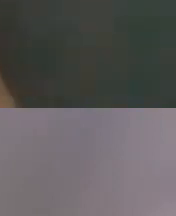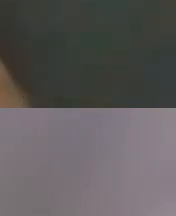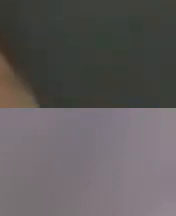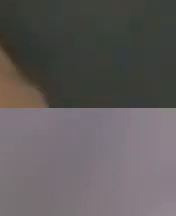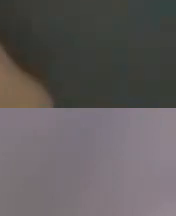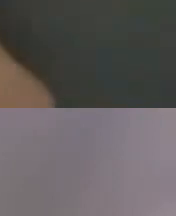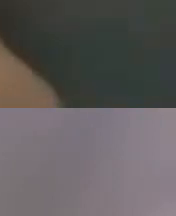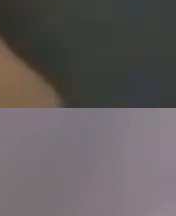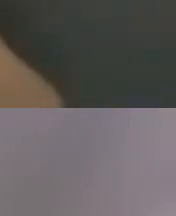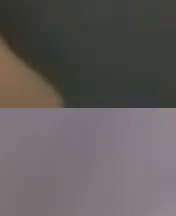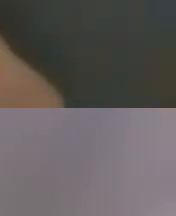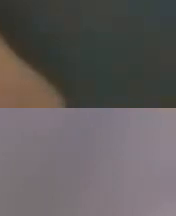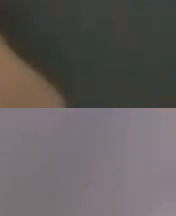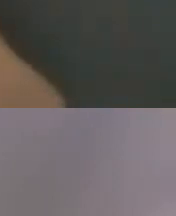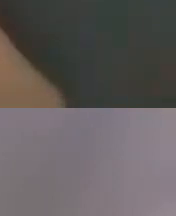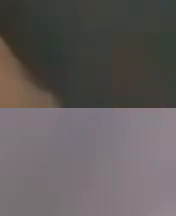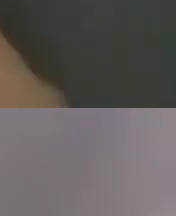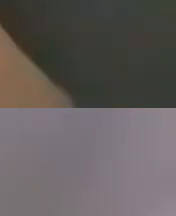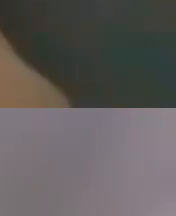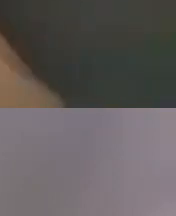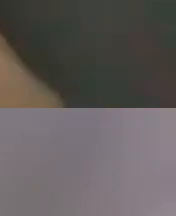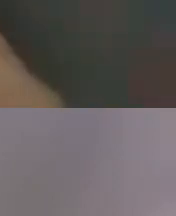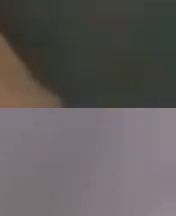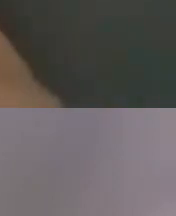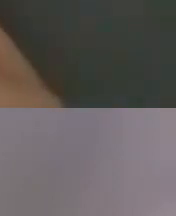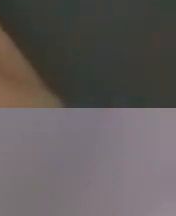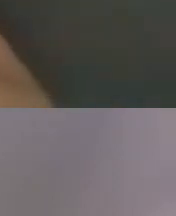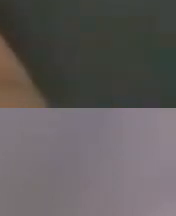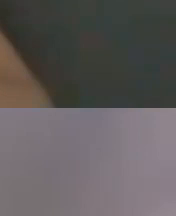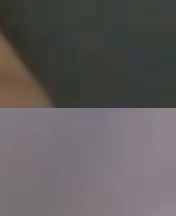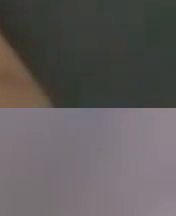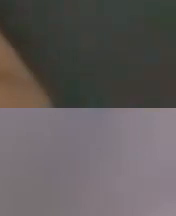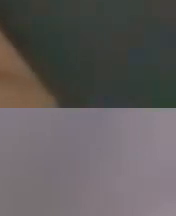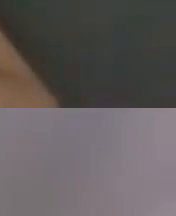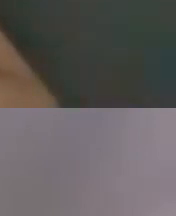is it violating the rights of an individual with a disability more so than if there's a